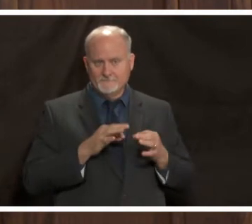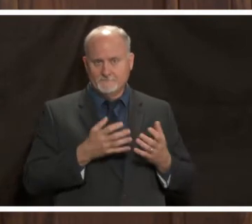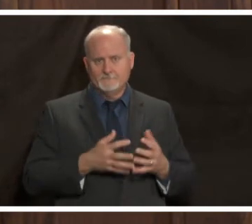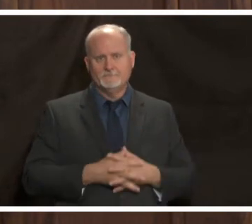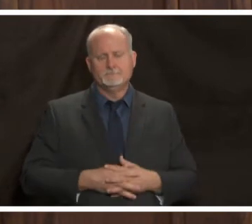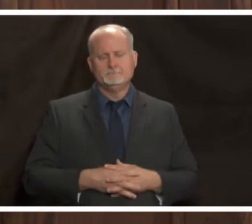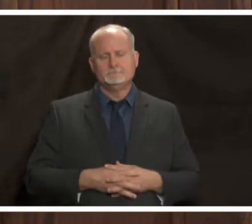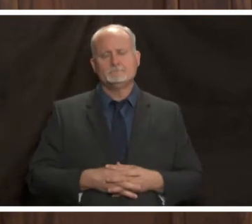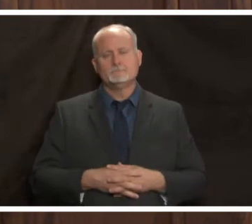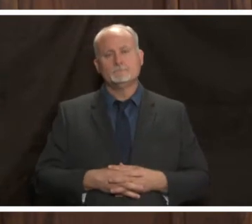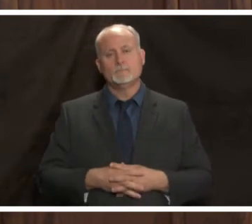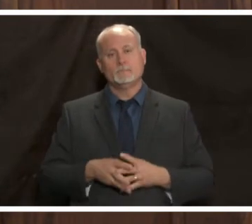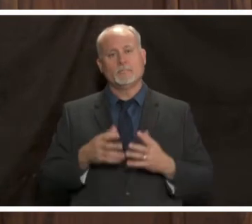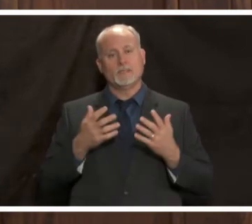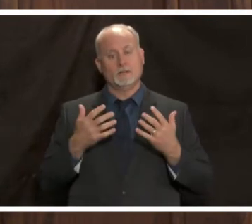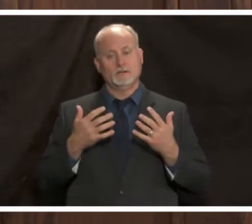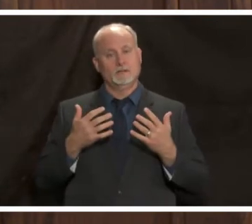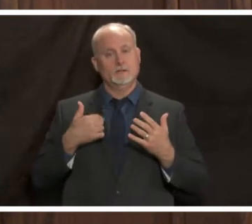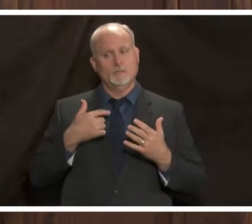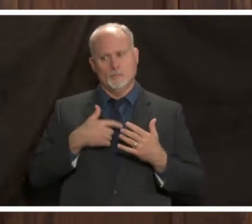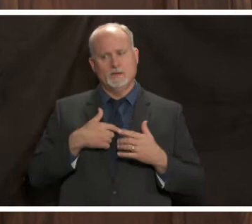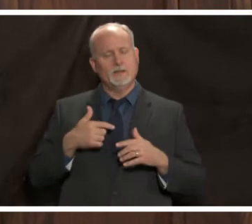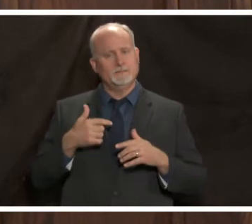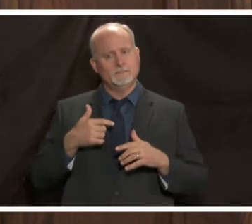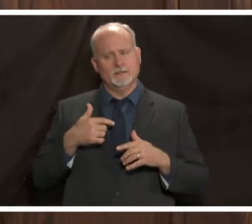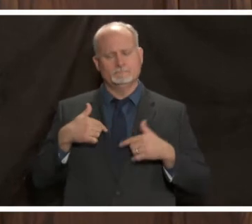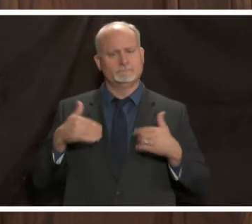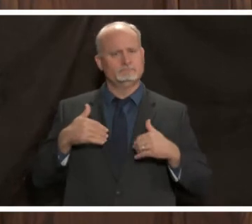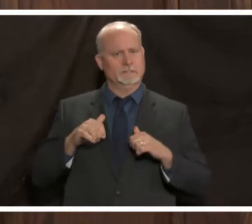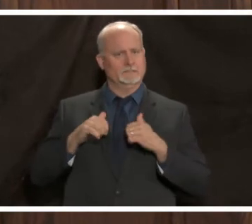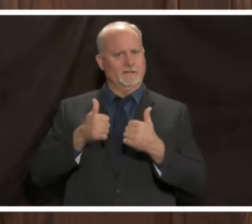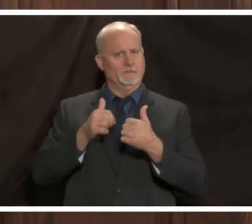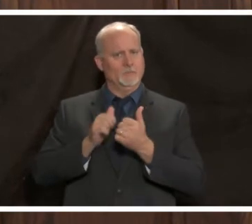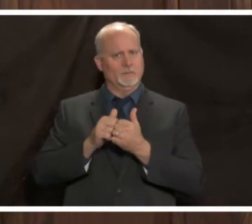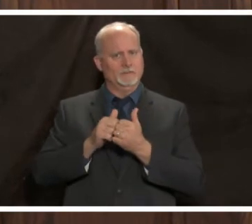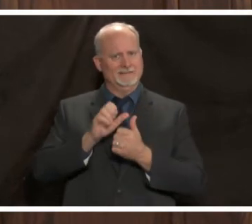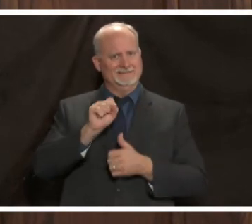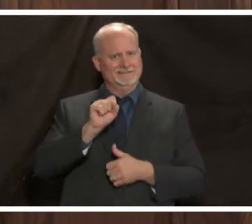yeah um so you know we've been facing some staffing challenges in some critical areas